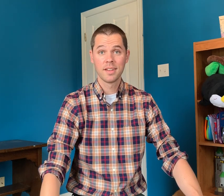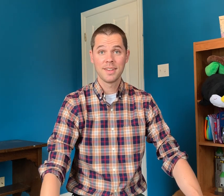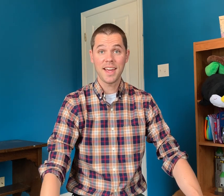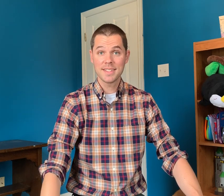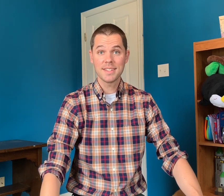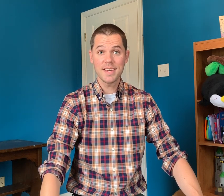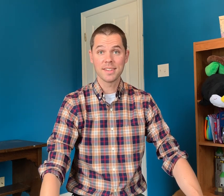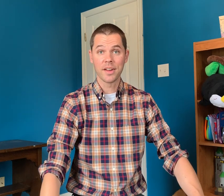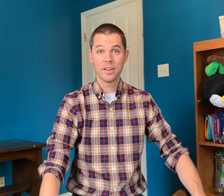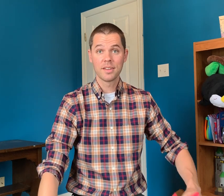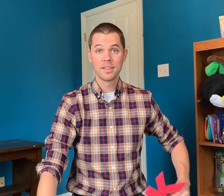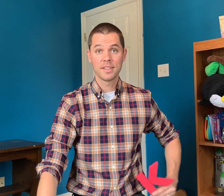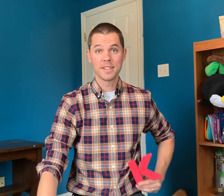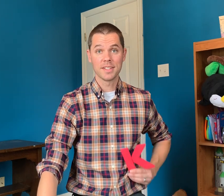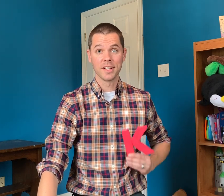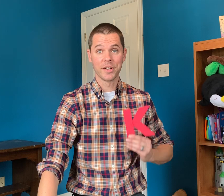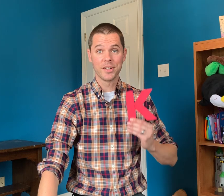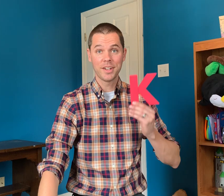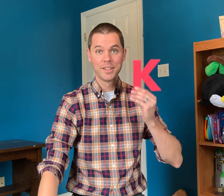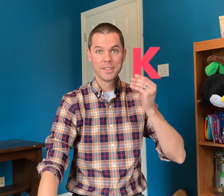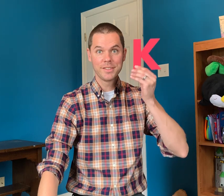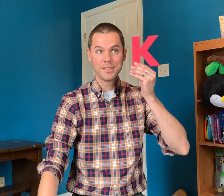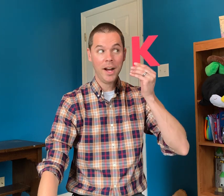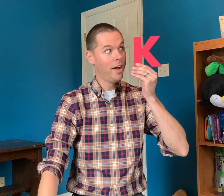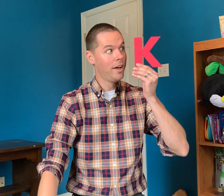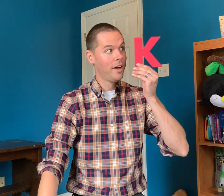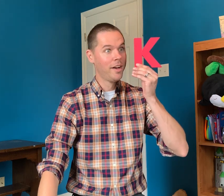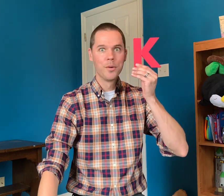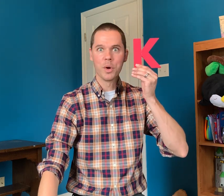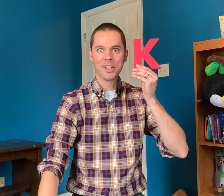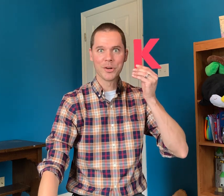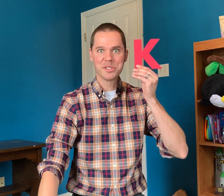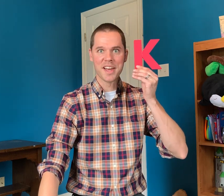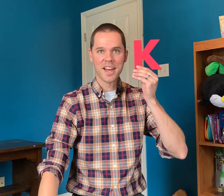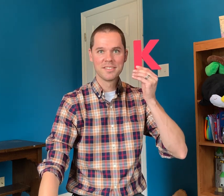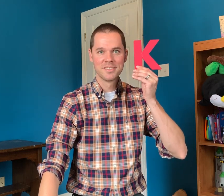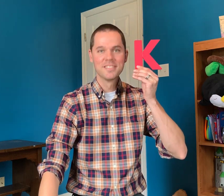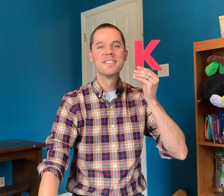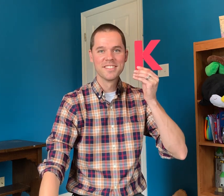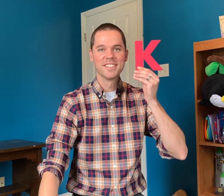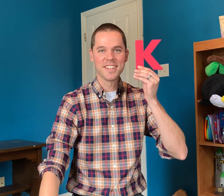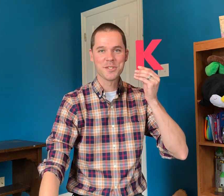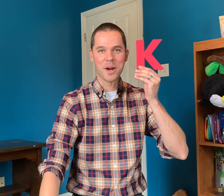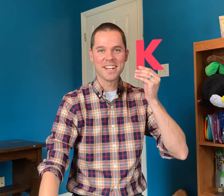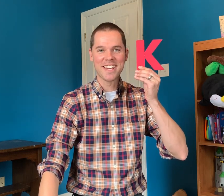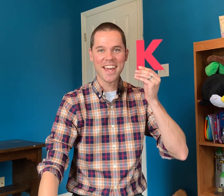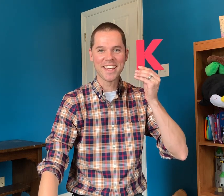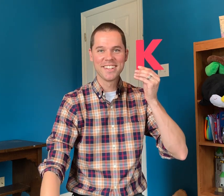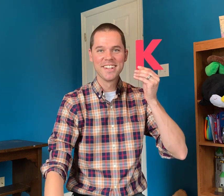And today's letter is the letter (gasps) what letter is that? That's right! K